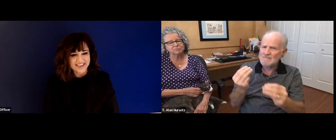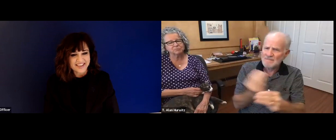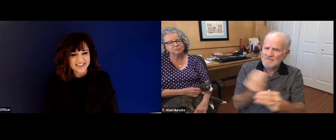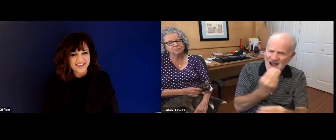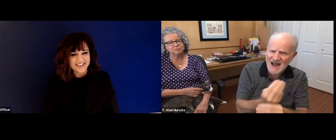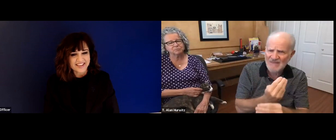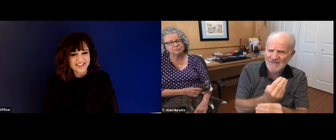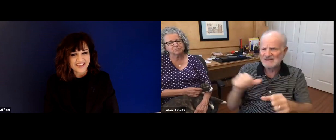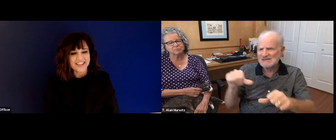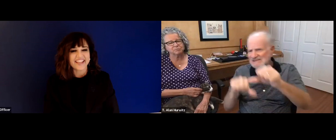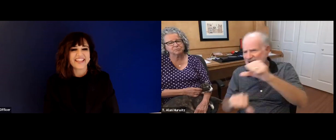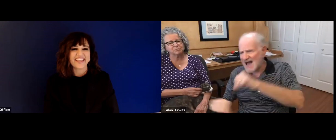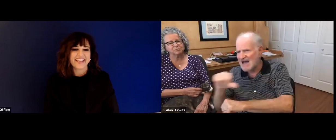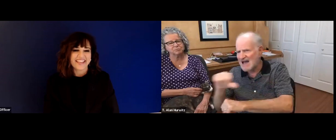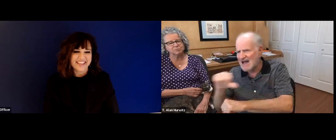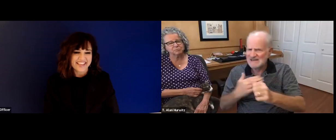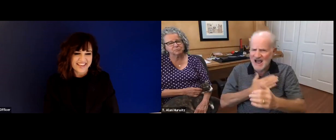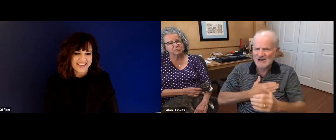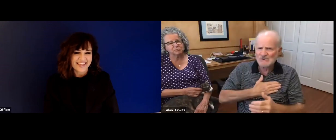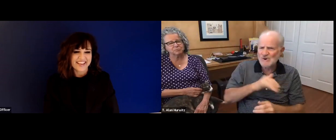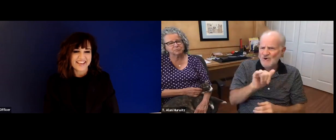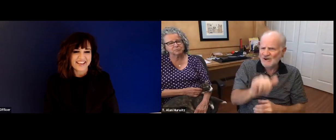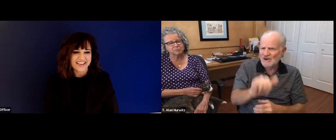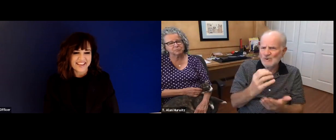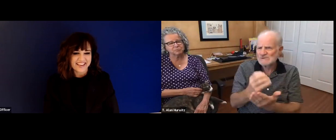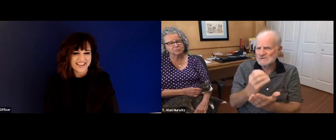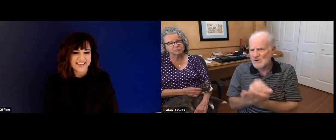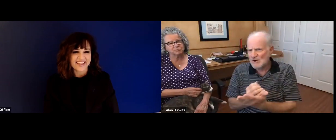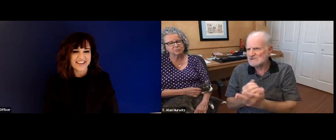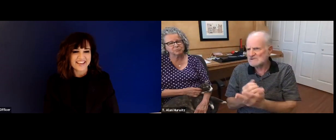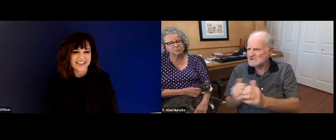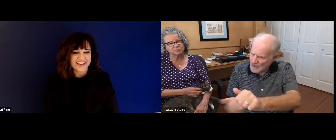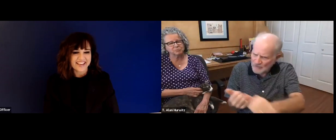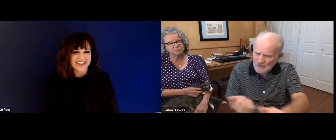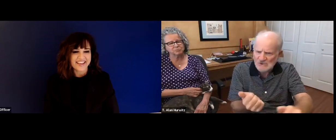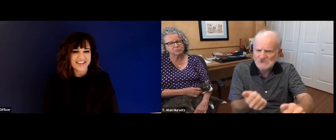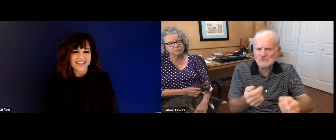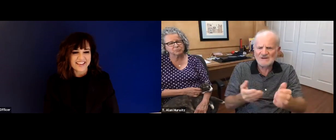paradigm. But that made an impact on me. And I just